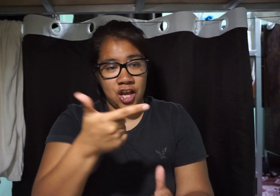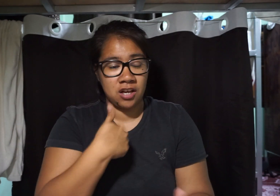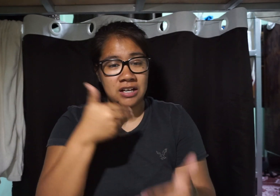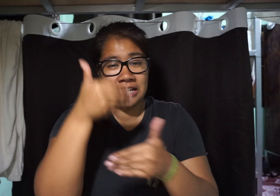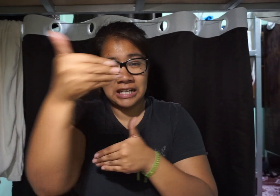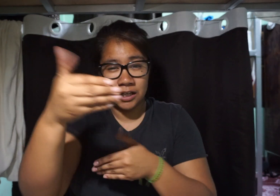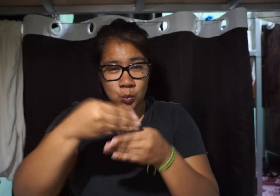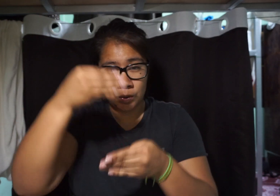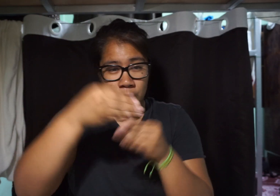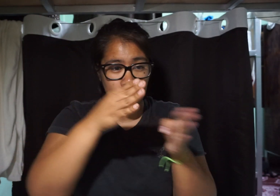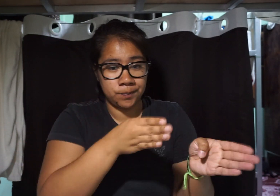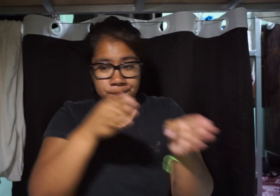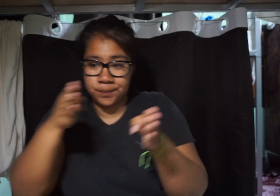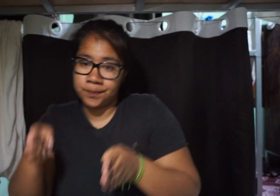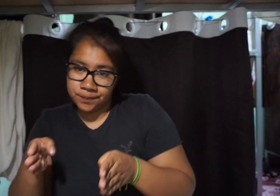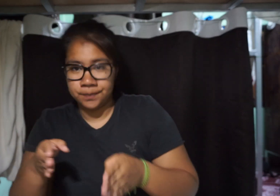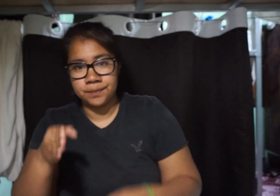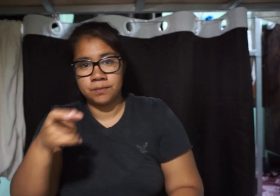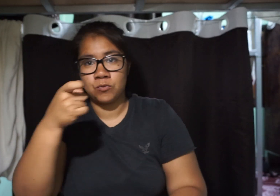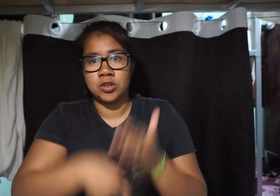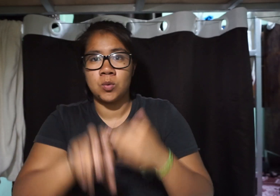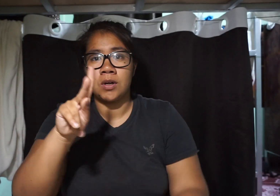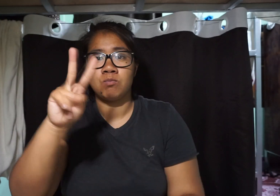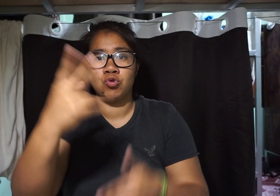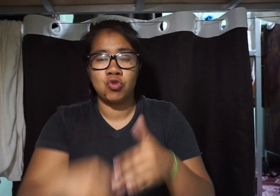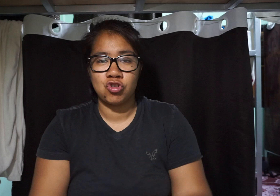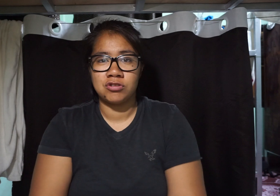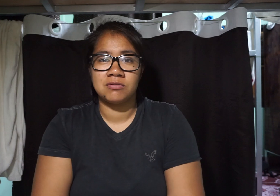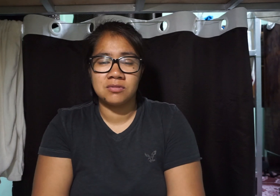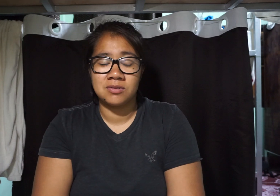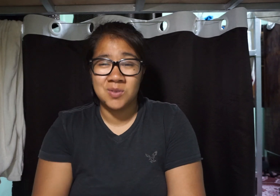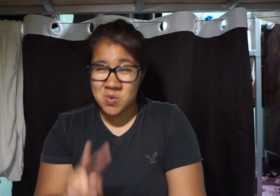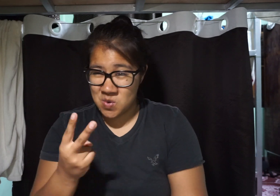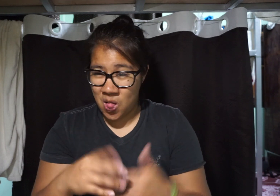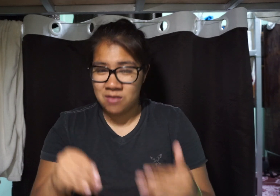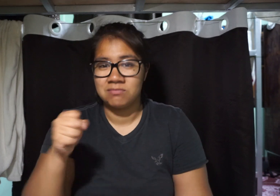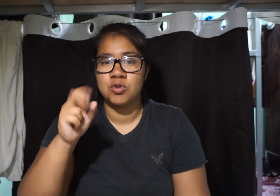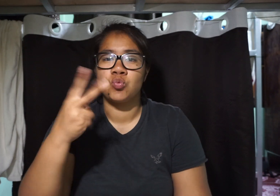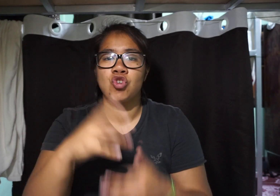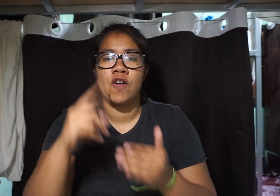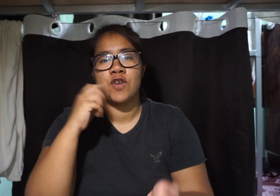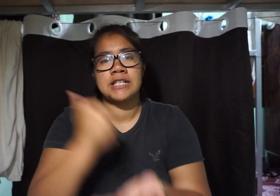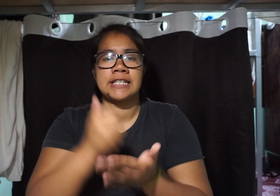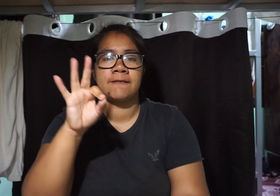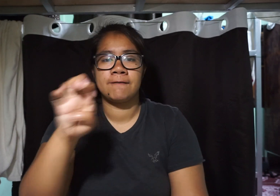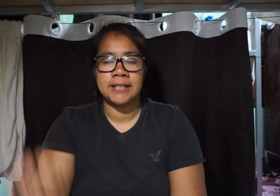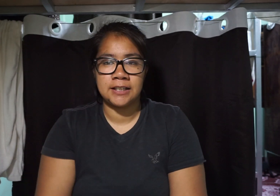So later when I went to the next window They charged me $2 I was like $2? They said yes, it's $2 for stamp fee